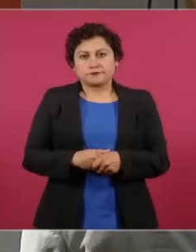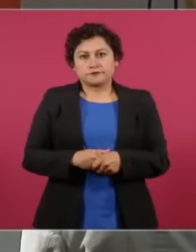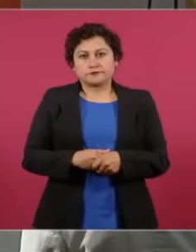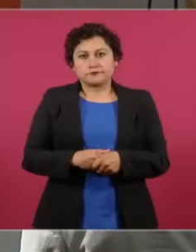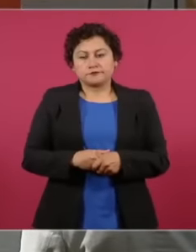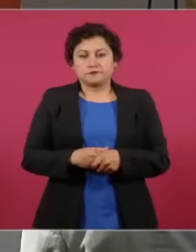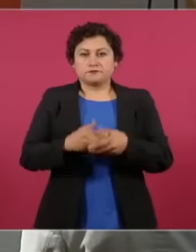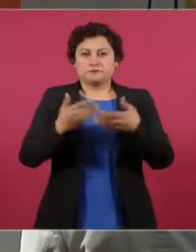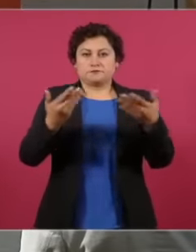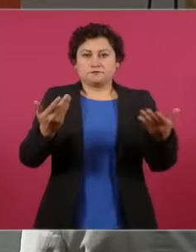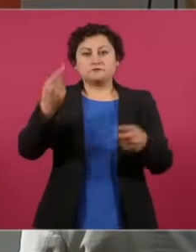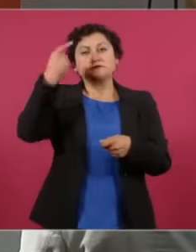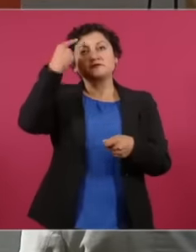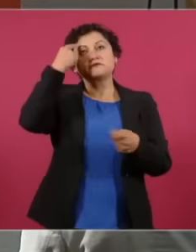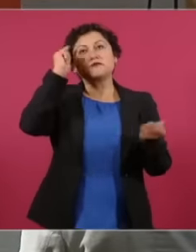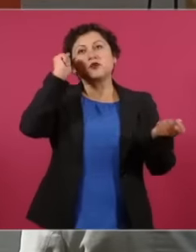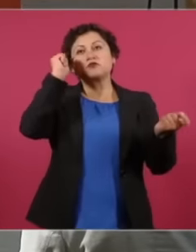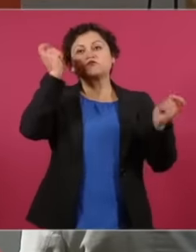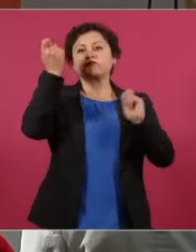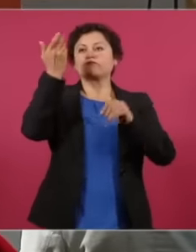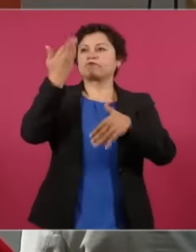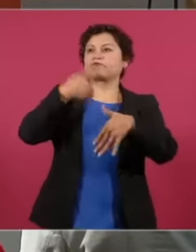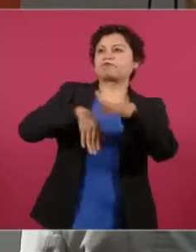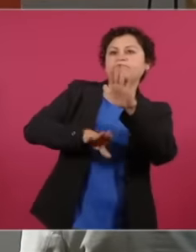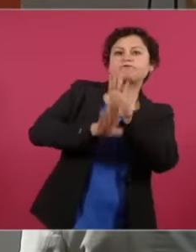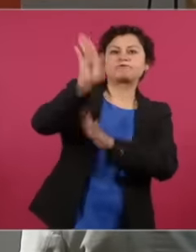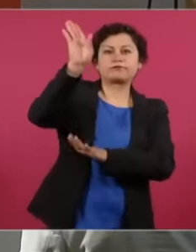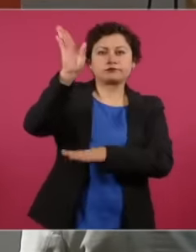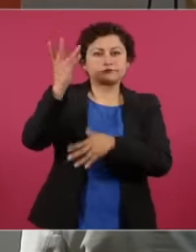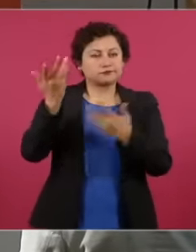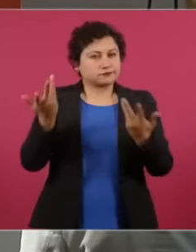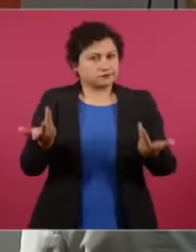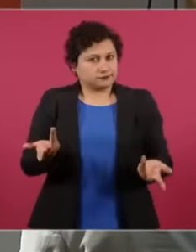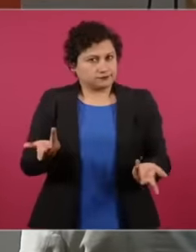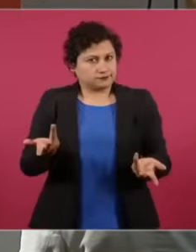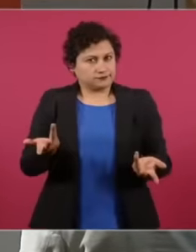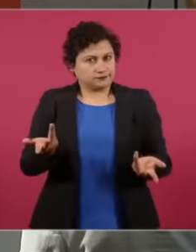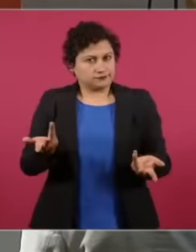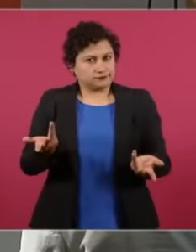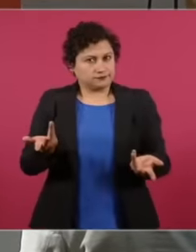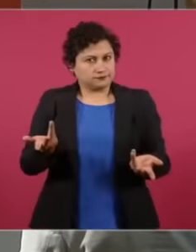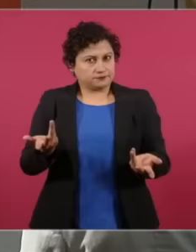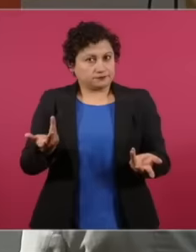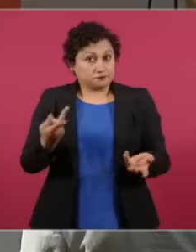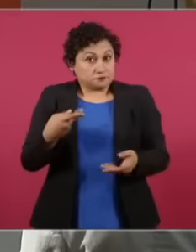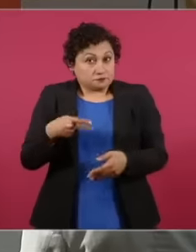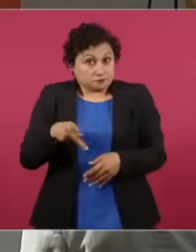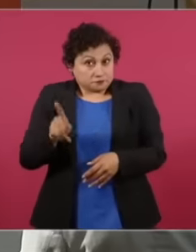mentality but it is not